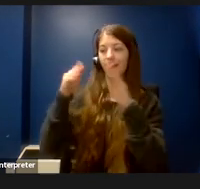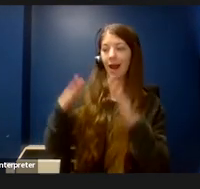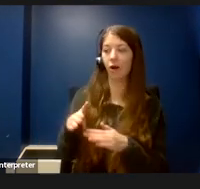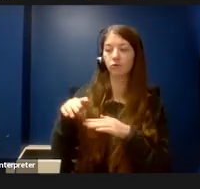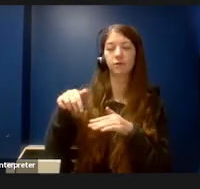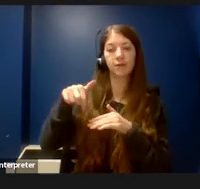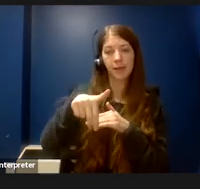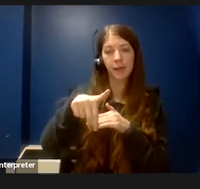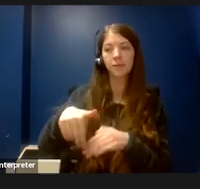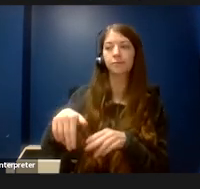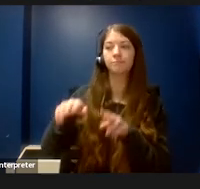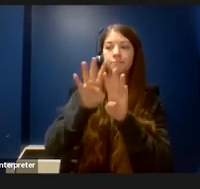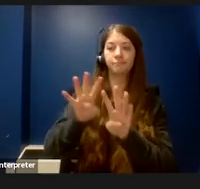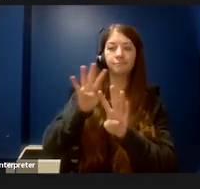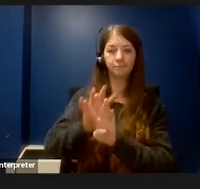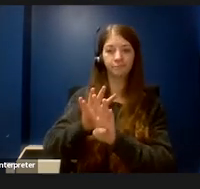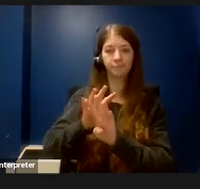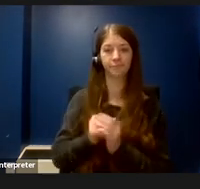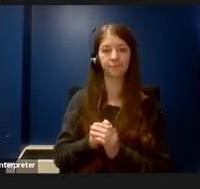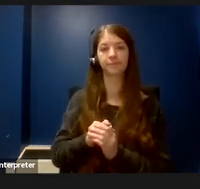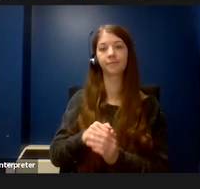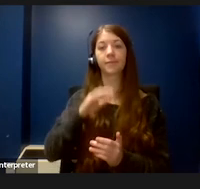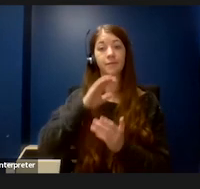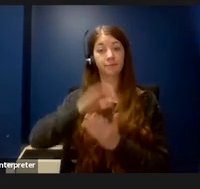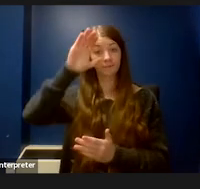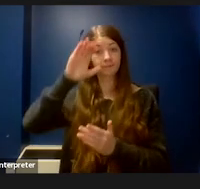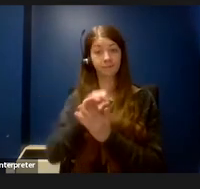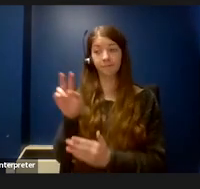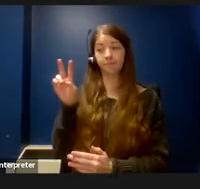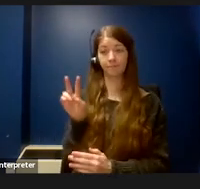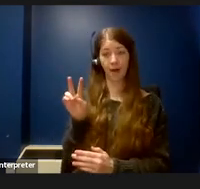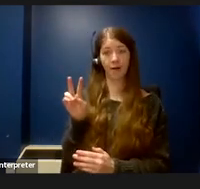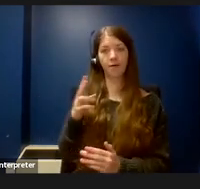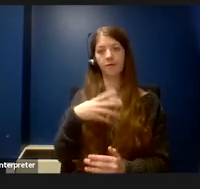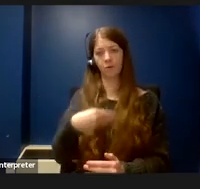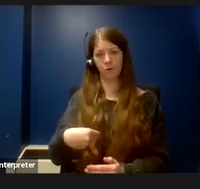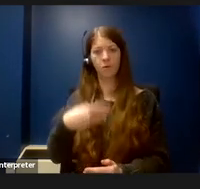My husband and I are standing in the back. We are both white with brown hair and stand about four